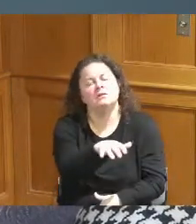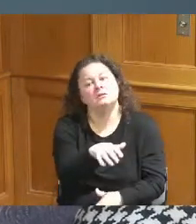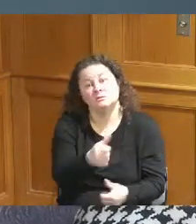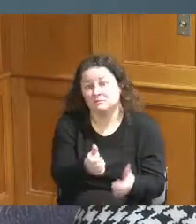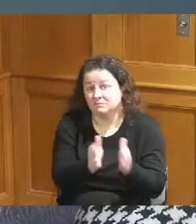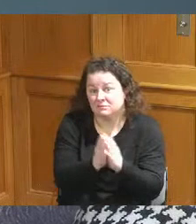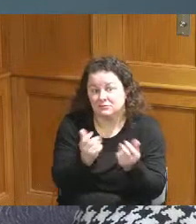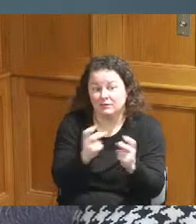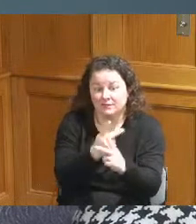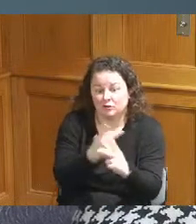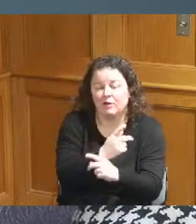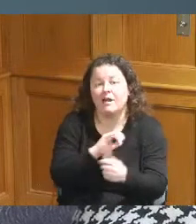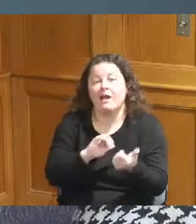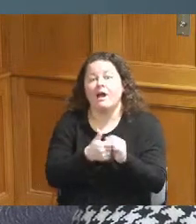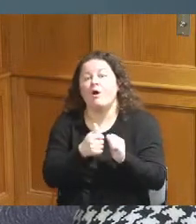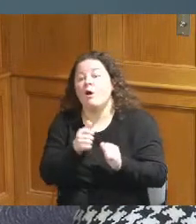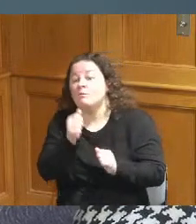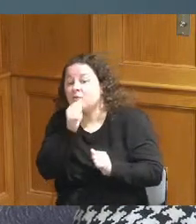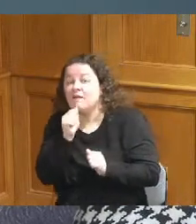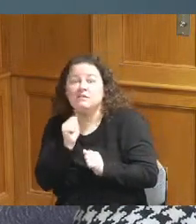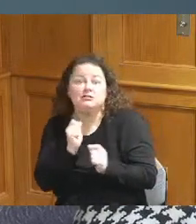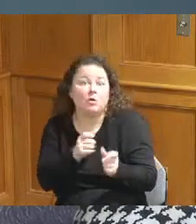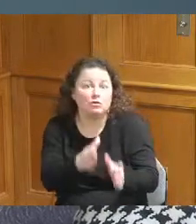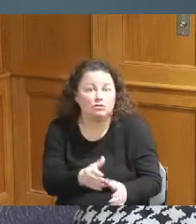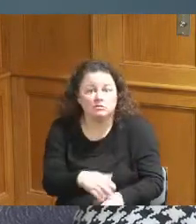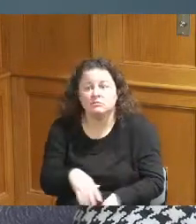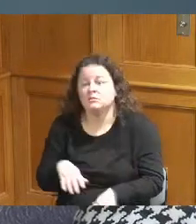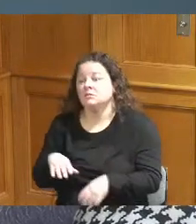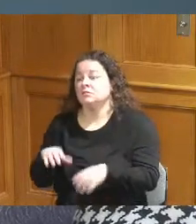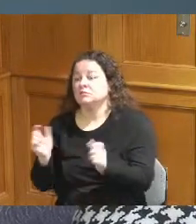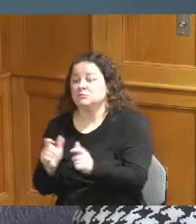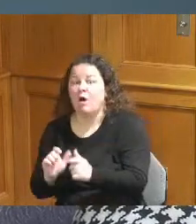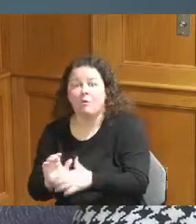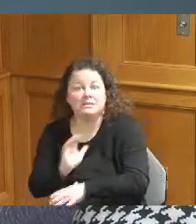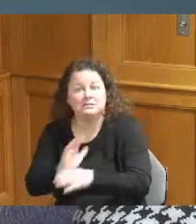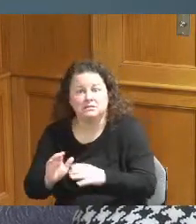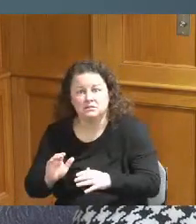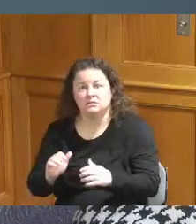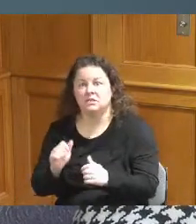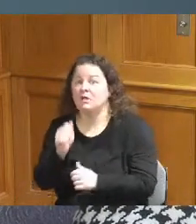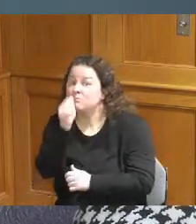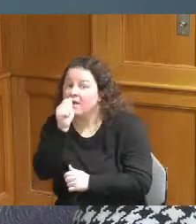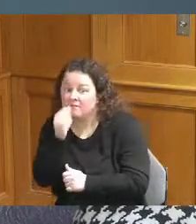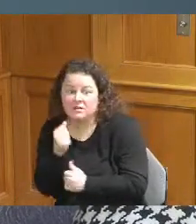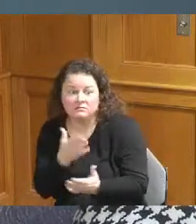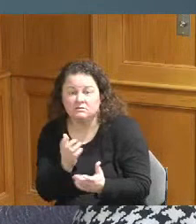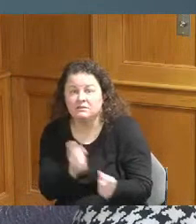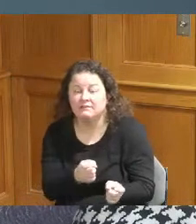donors companies that might want to give because so far everyone who is given is a governmental